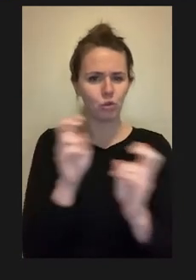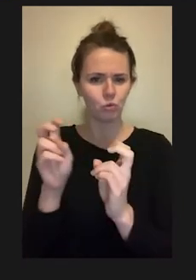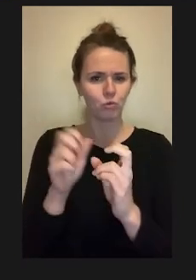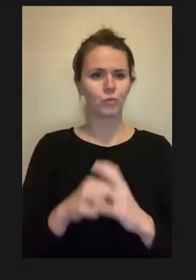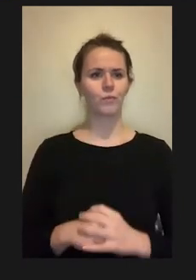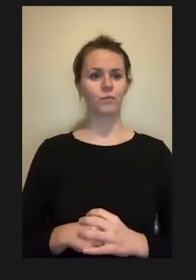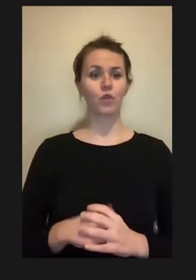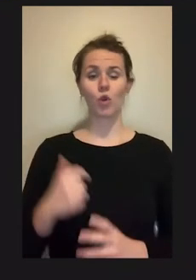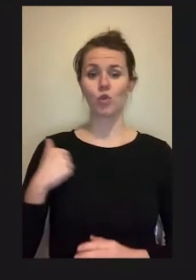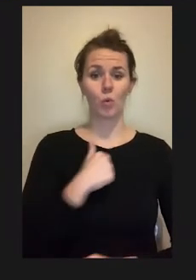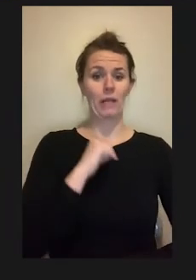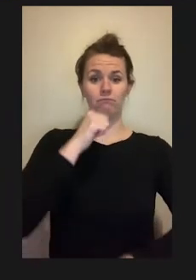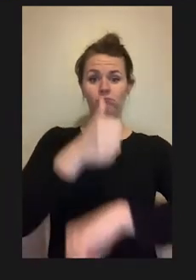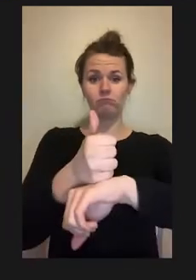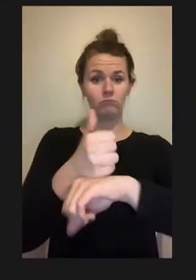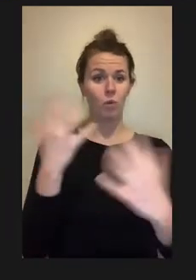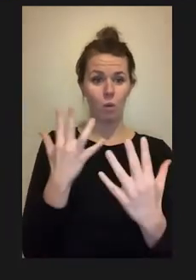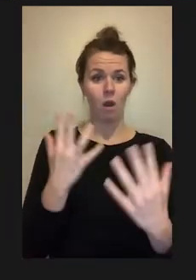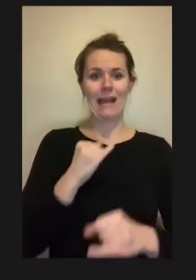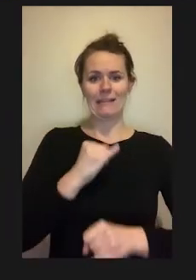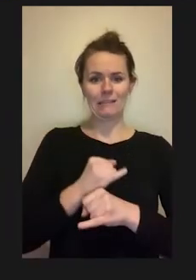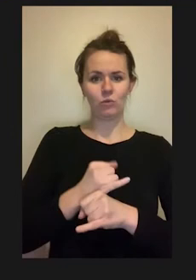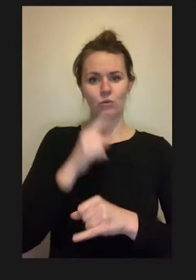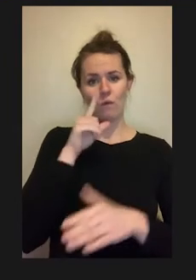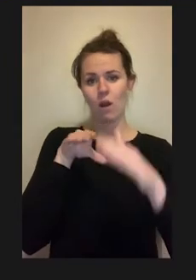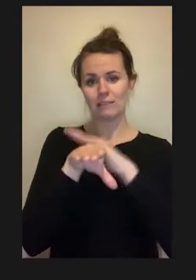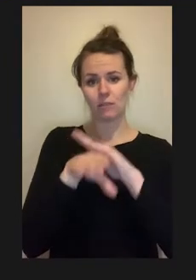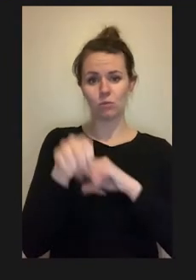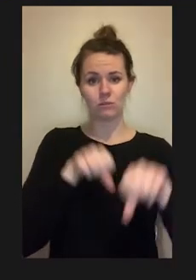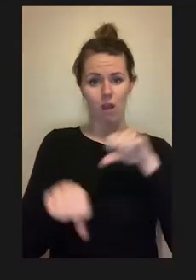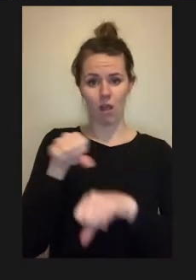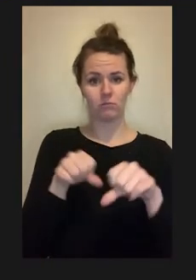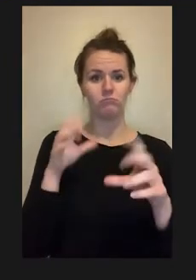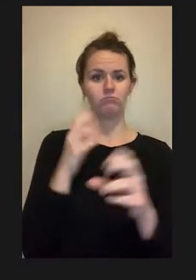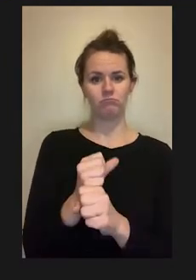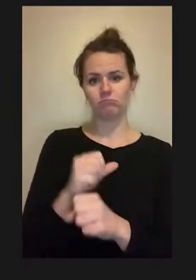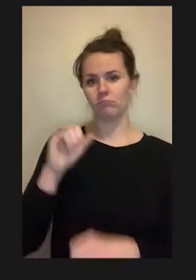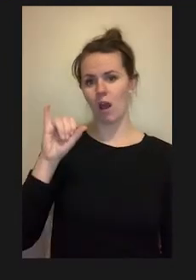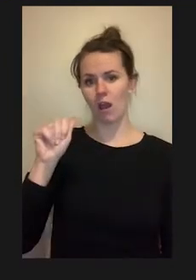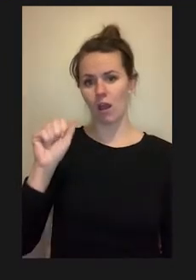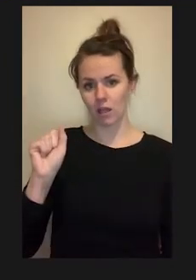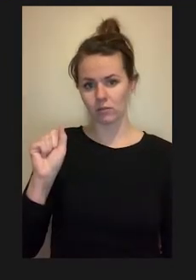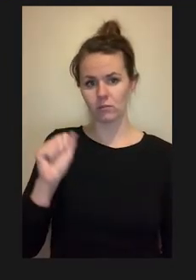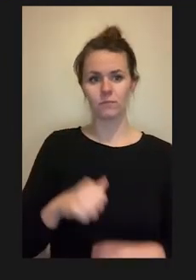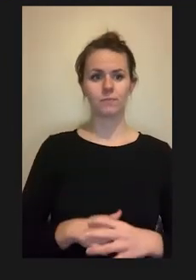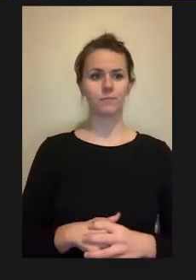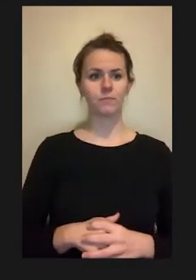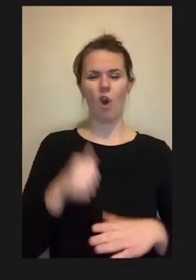established through the NIH Director's Pathfinder Award. We wish to facilitate the practical